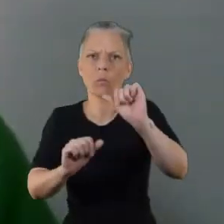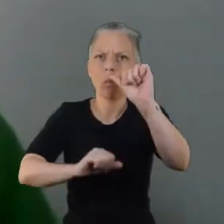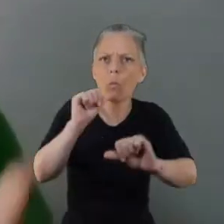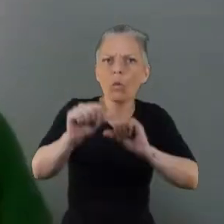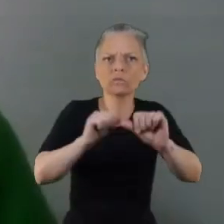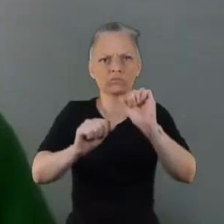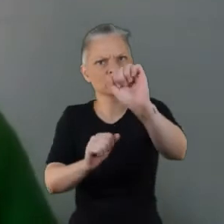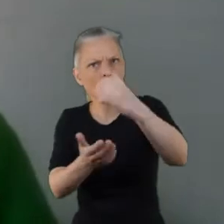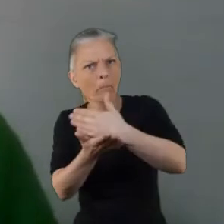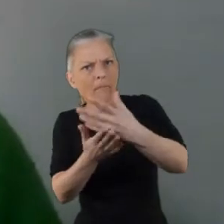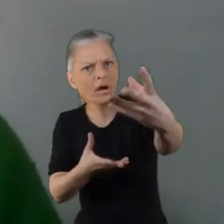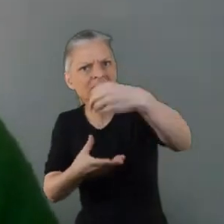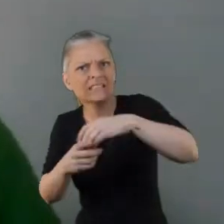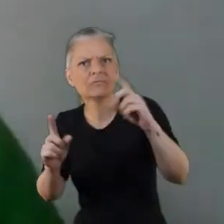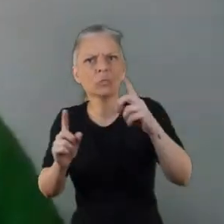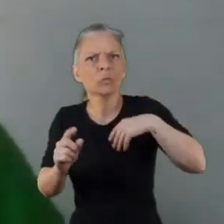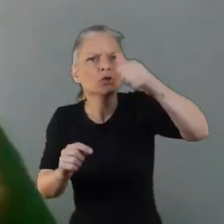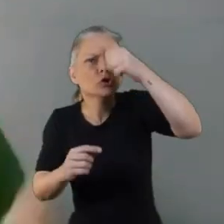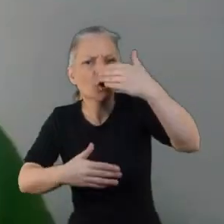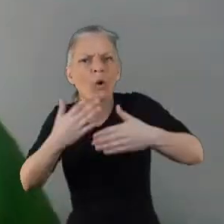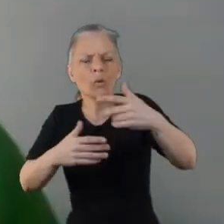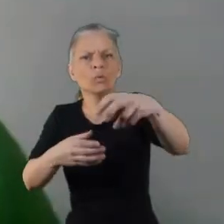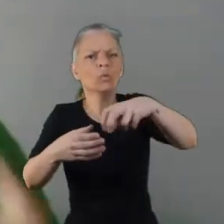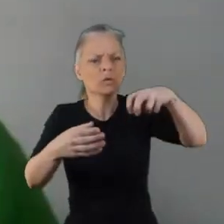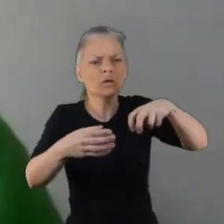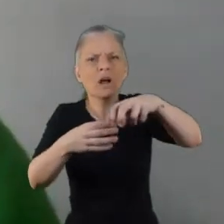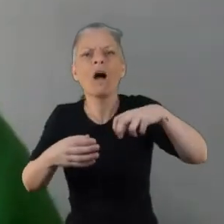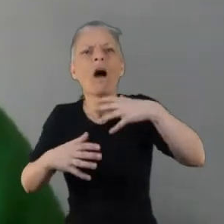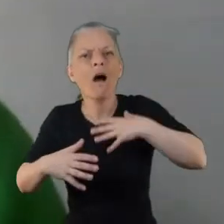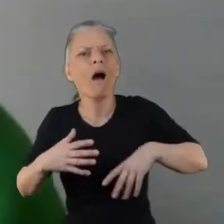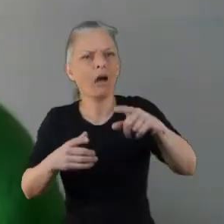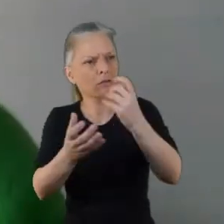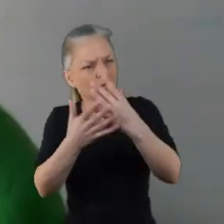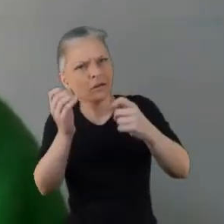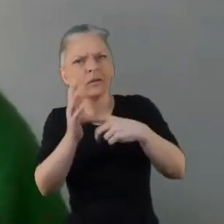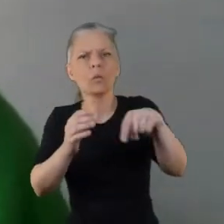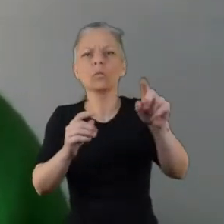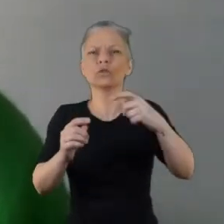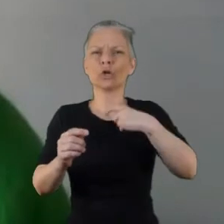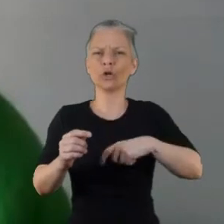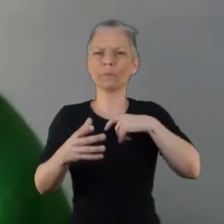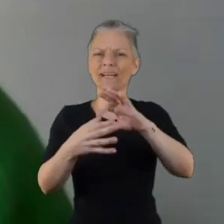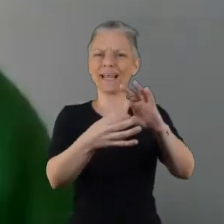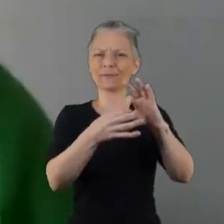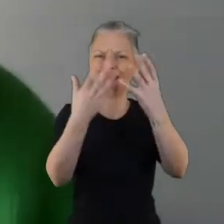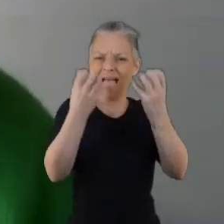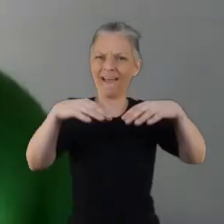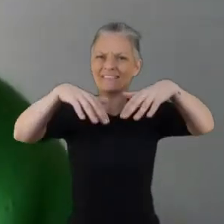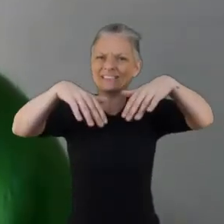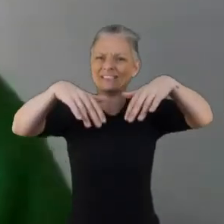especially in the online world, we’re flipping from one meeting to another so quickly we're not having that time at the end of our meeting where you know just chat to somebody, “how